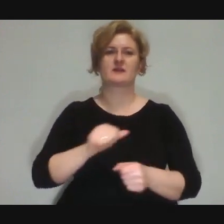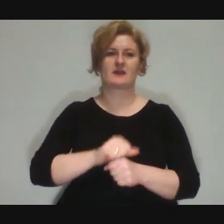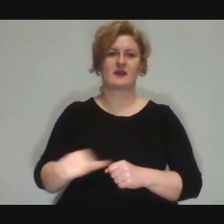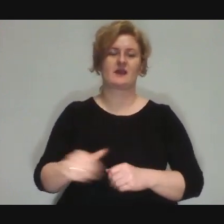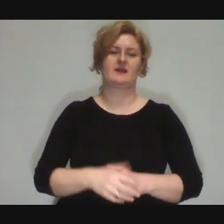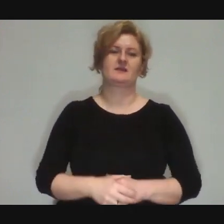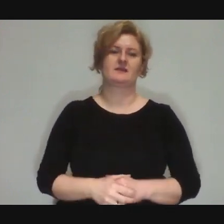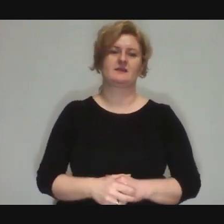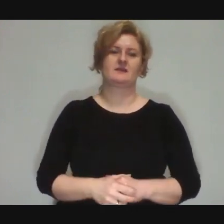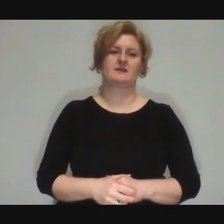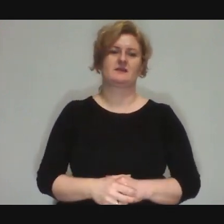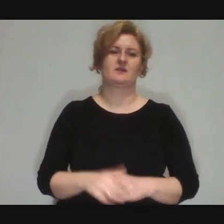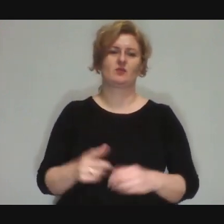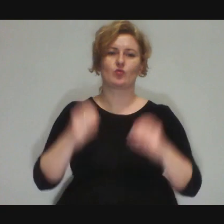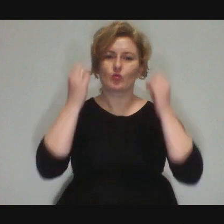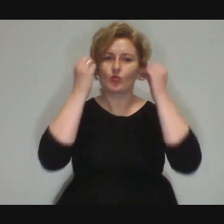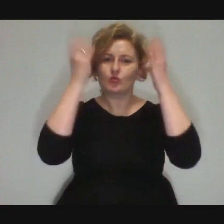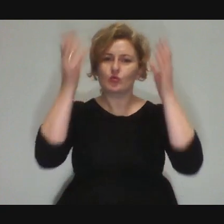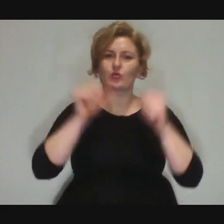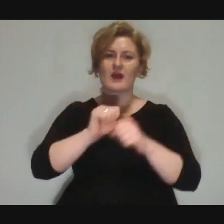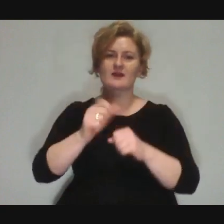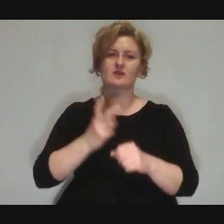This kind of street culture is accessible to everyone.